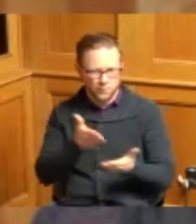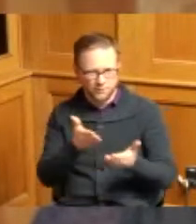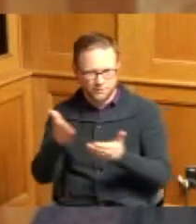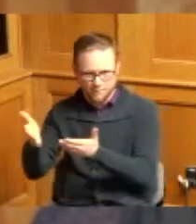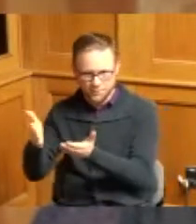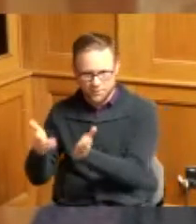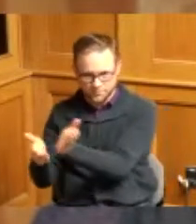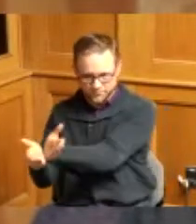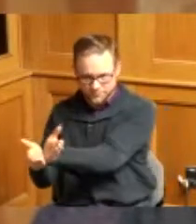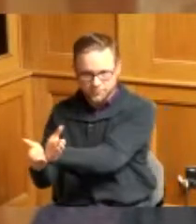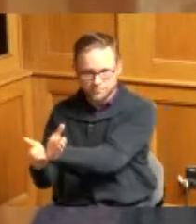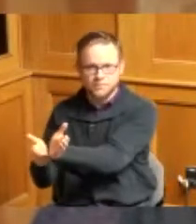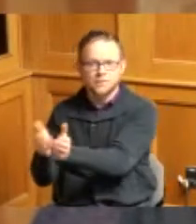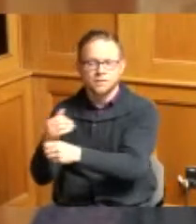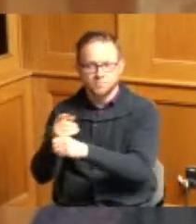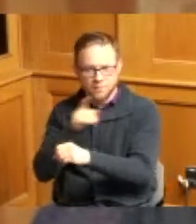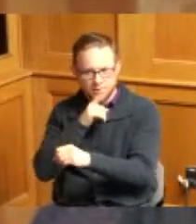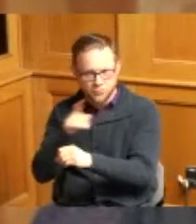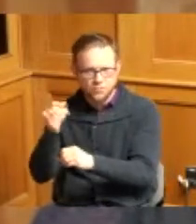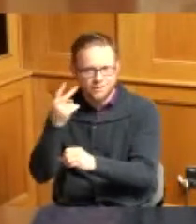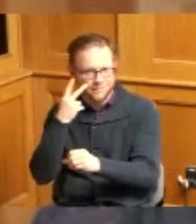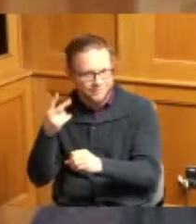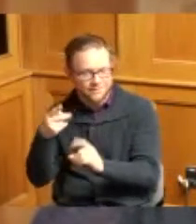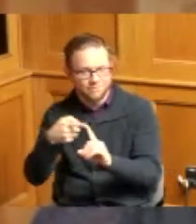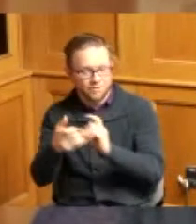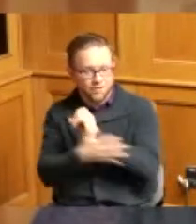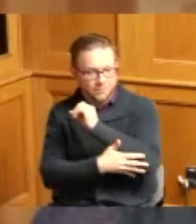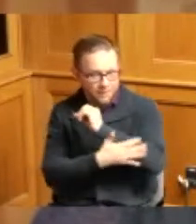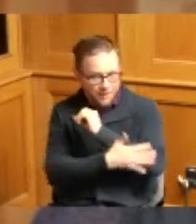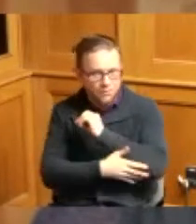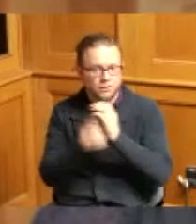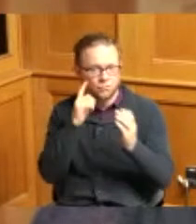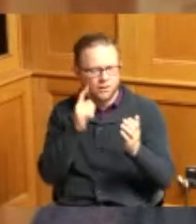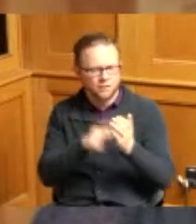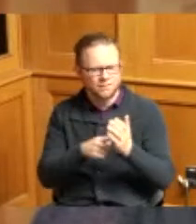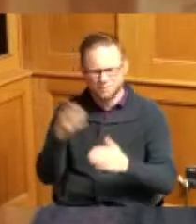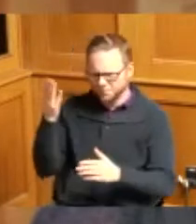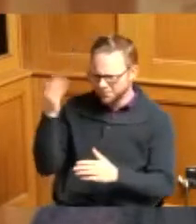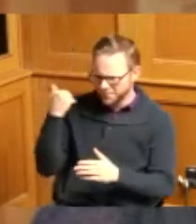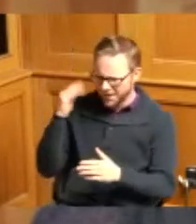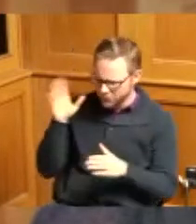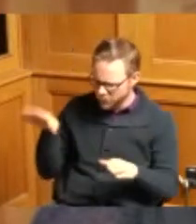they have this from the county in recognition they used to do and maybe they still do a transgender